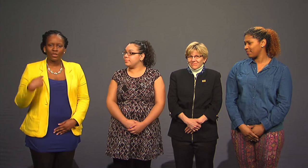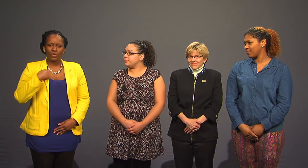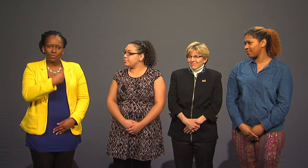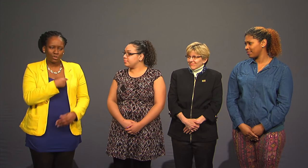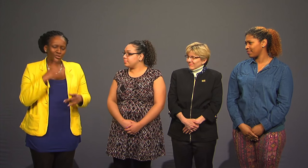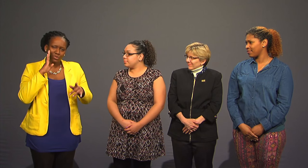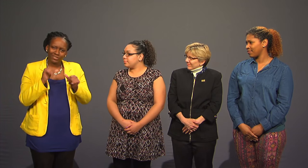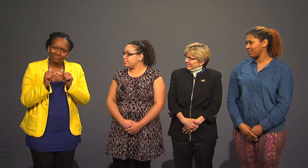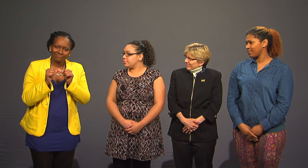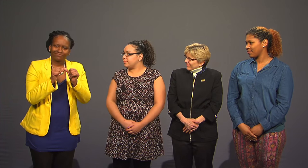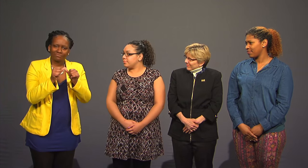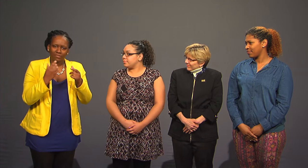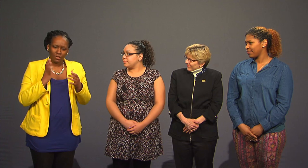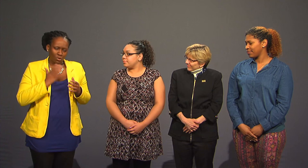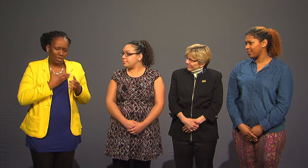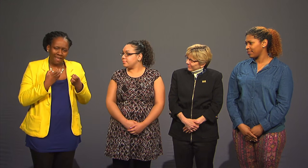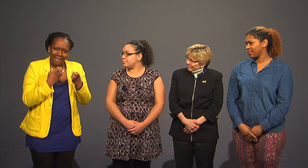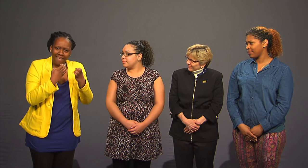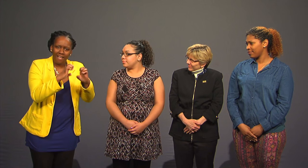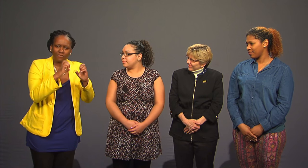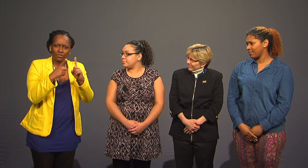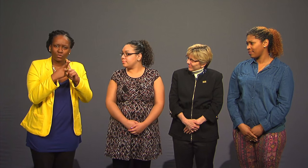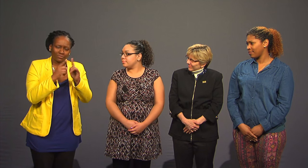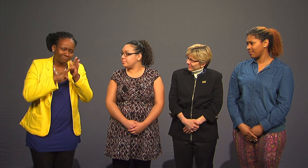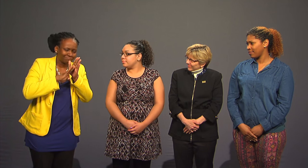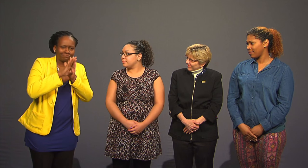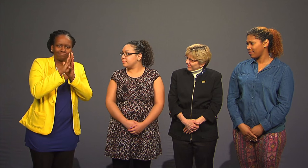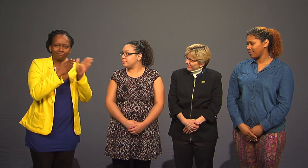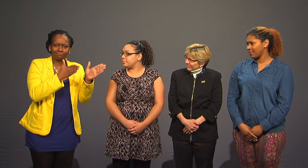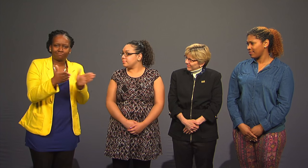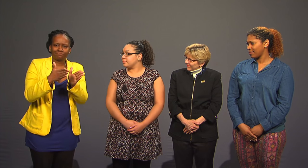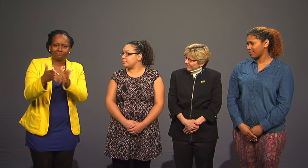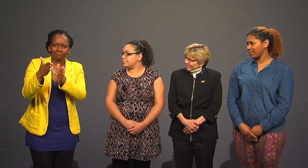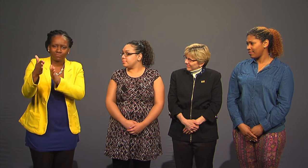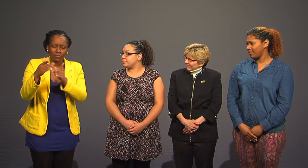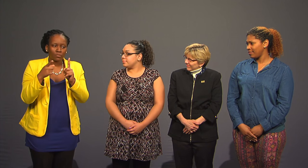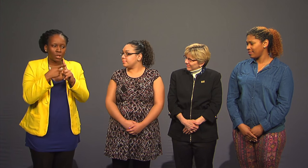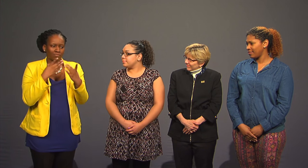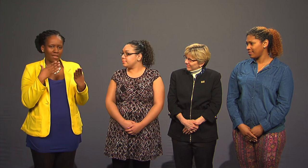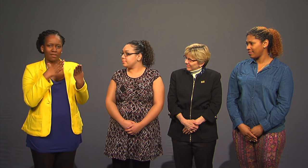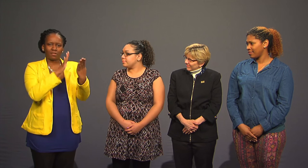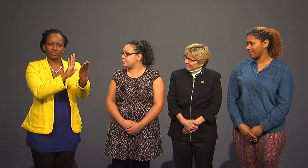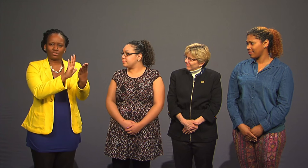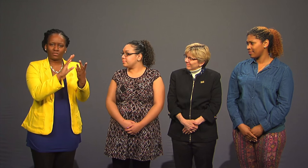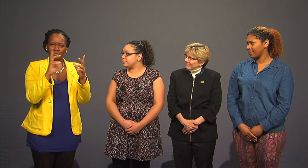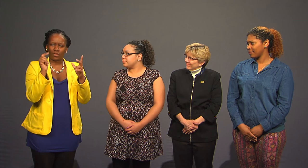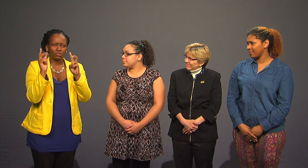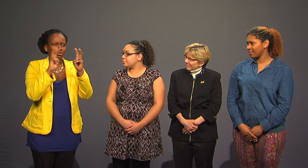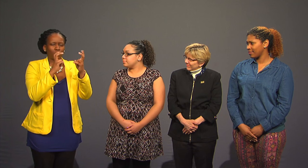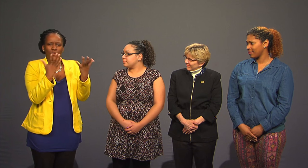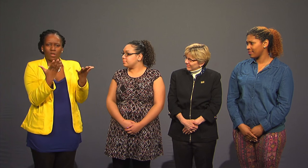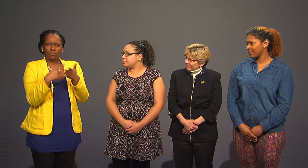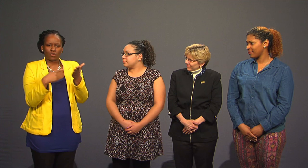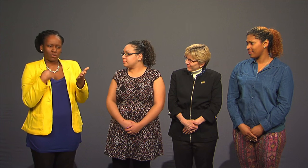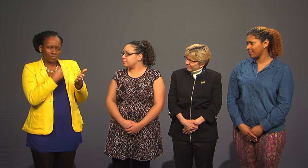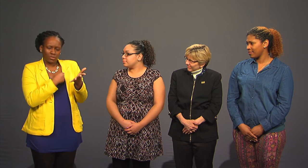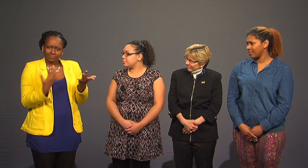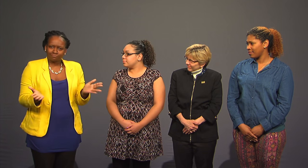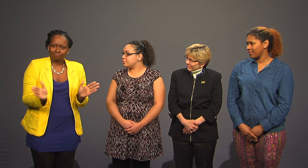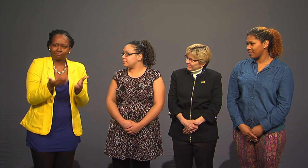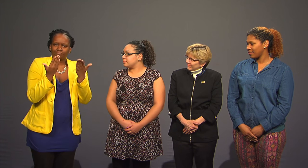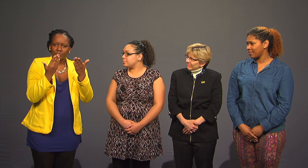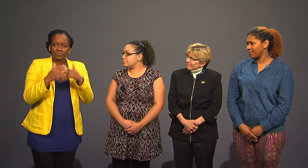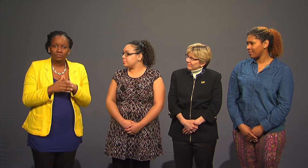We are continuing our efforts to develop a broad and inclusive plan to address the issues we've raised.